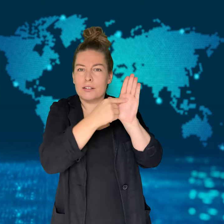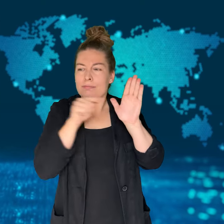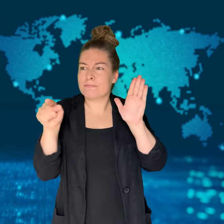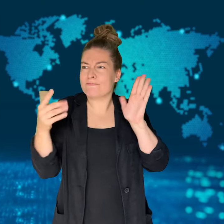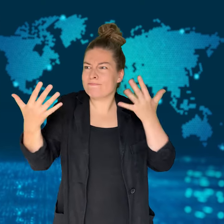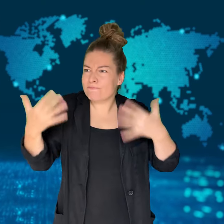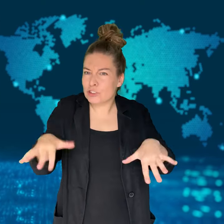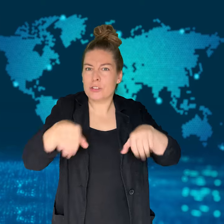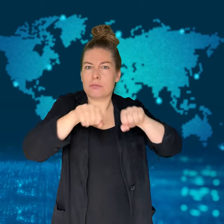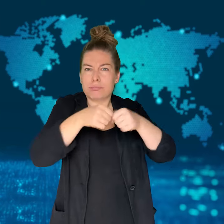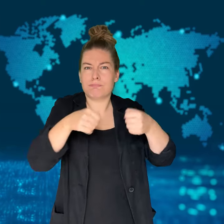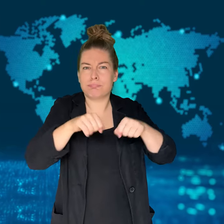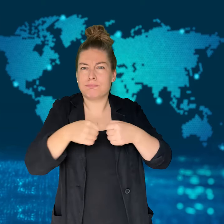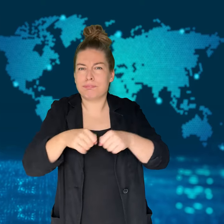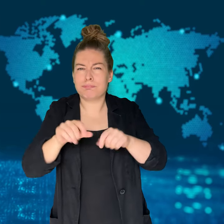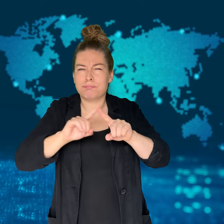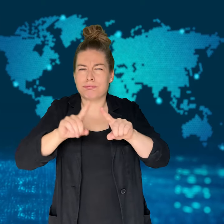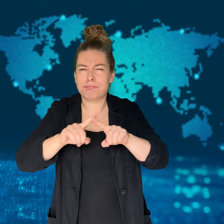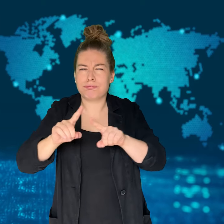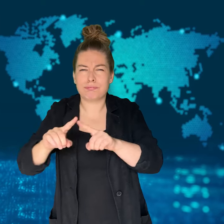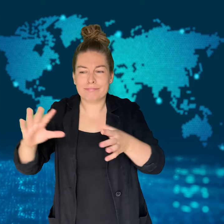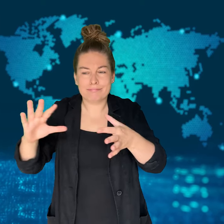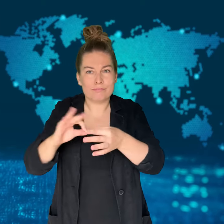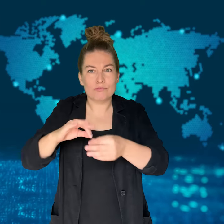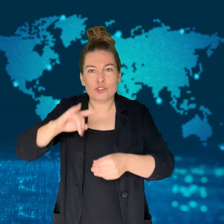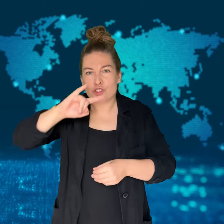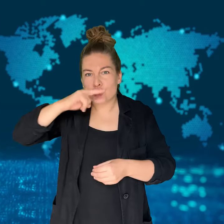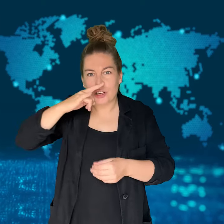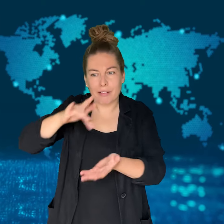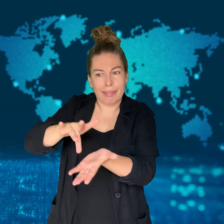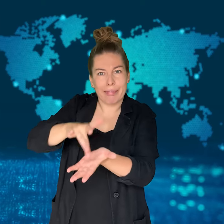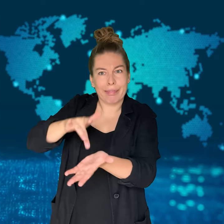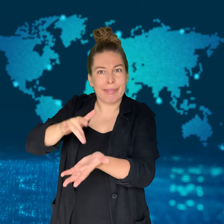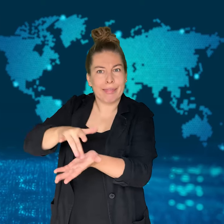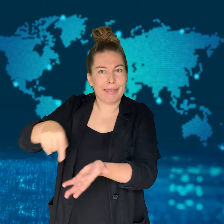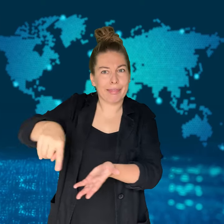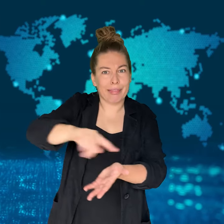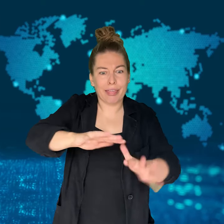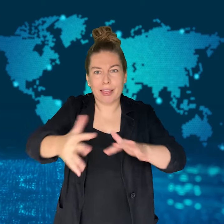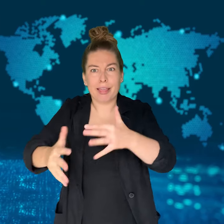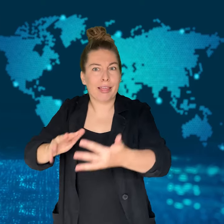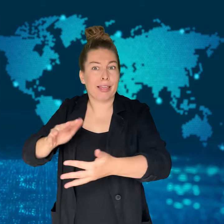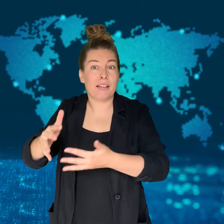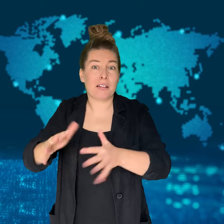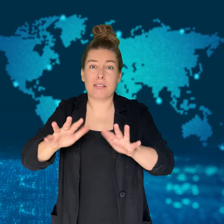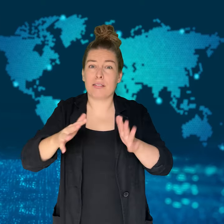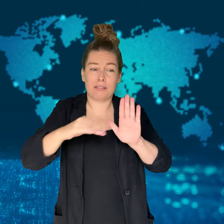more than 200 counts of child abuse.